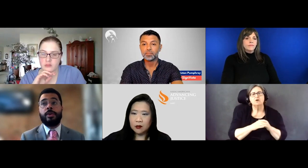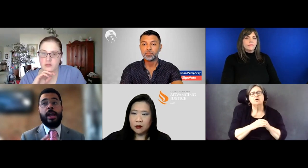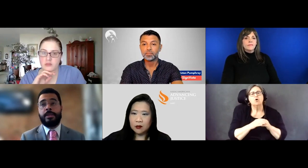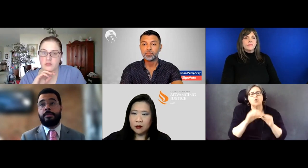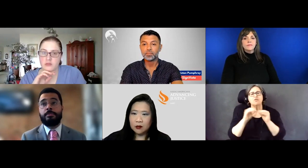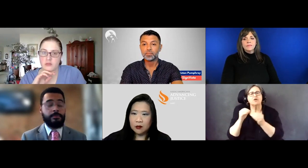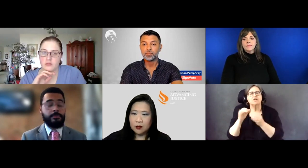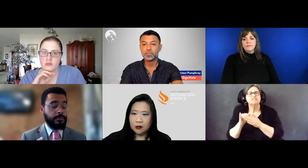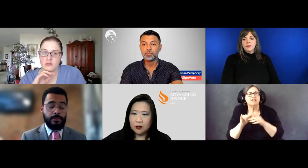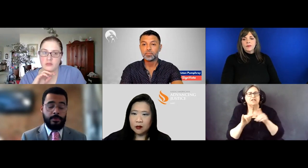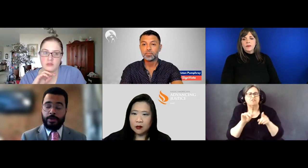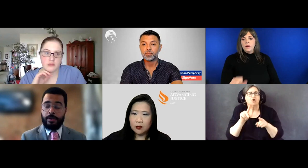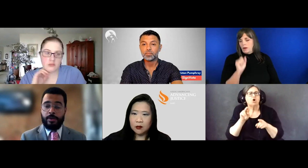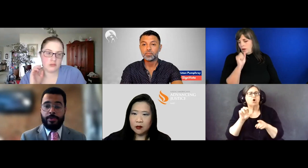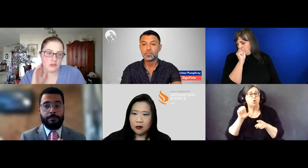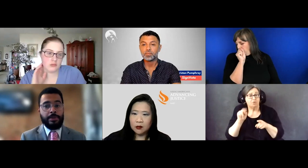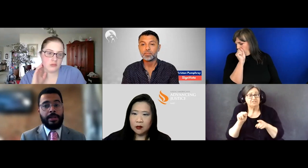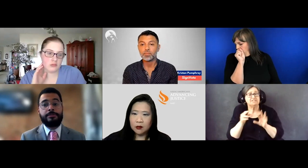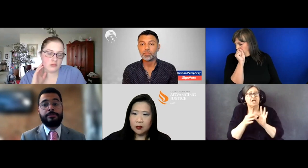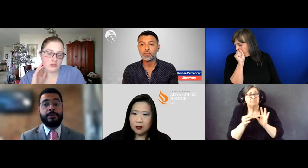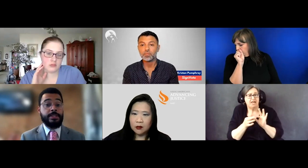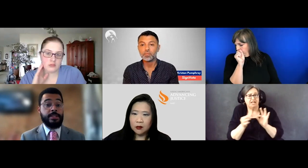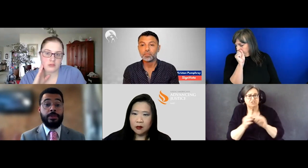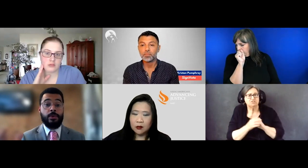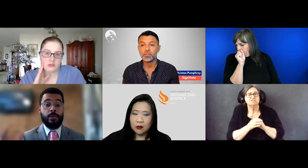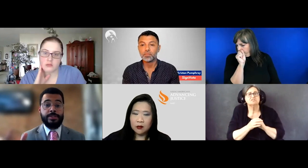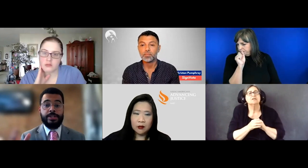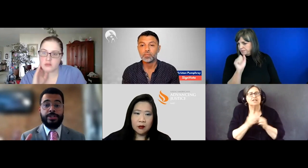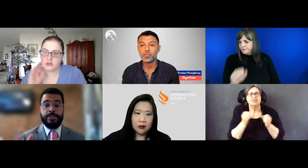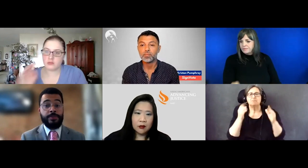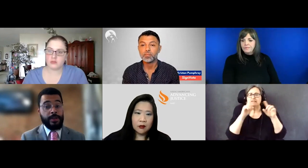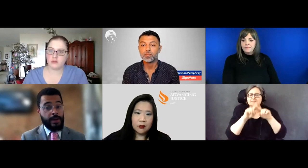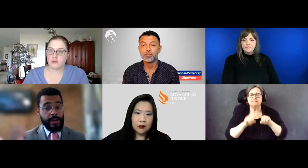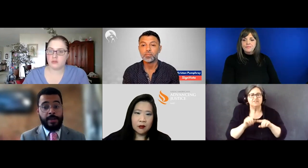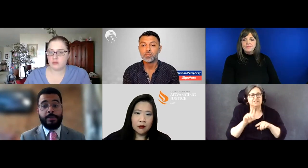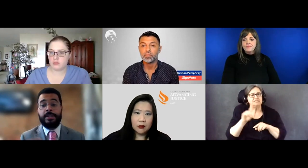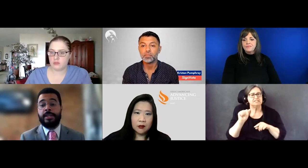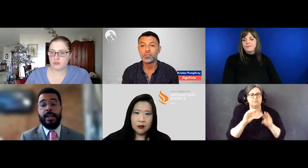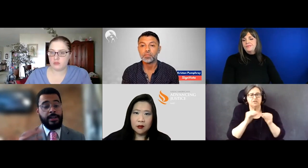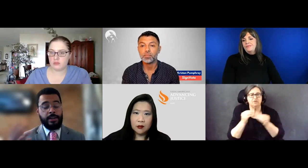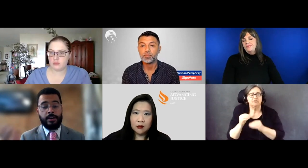or there are plenty of different disability organizations out there.